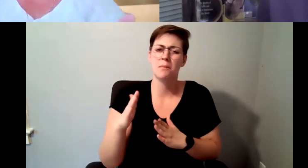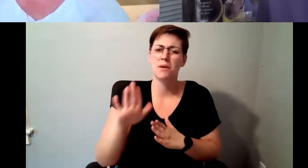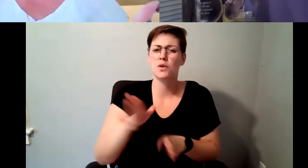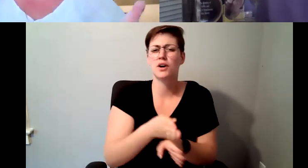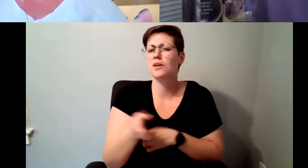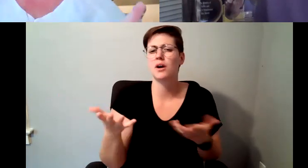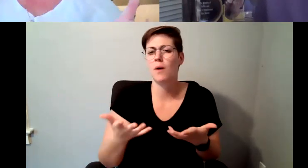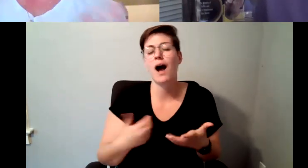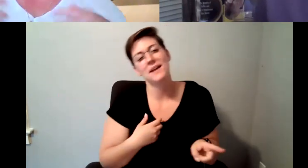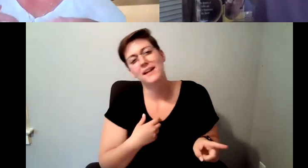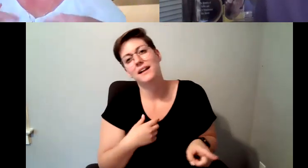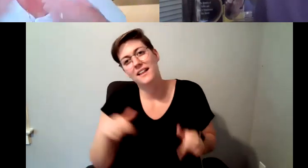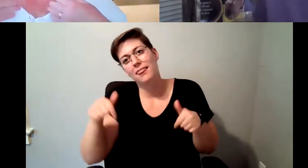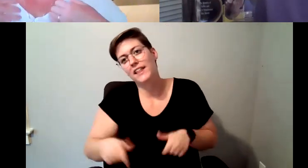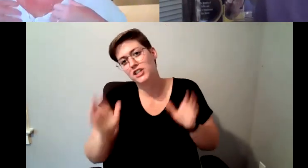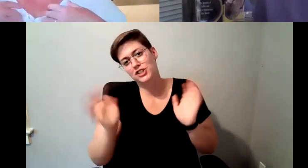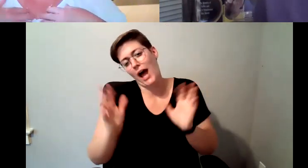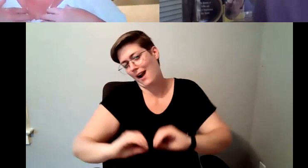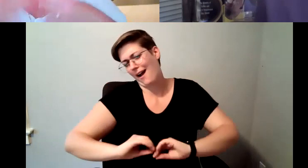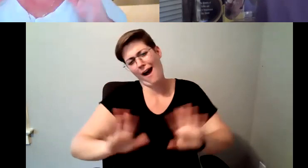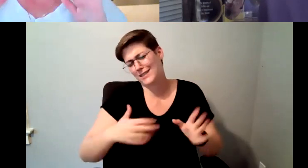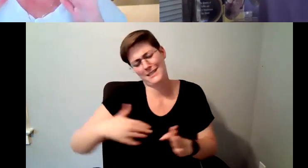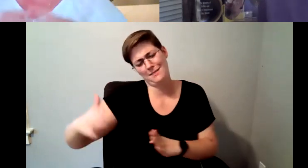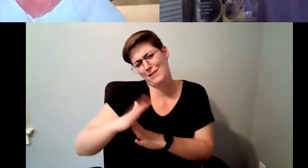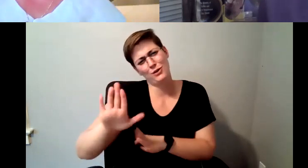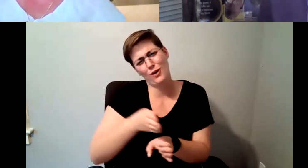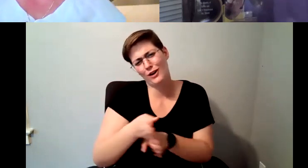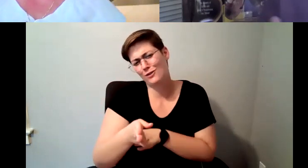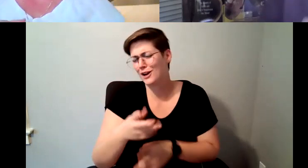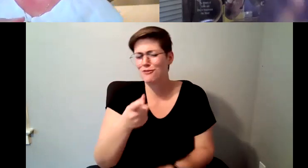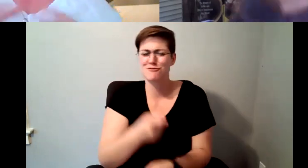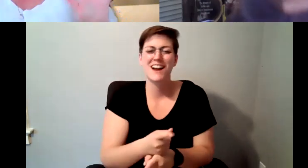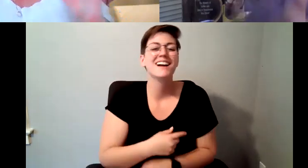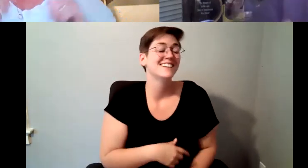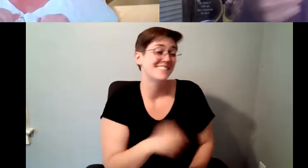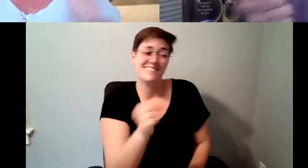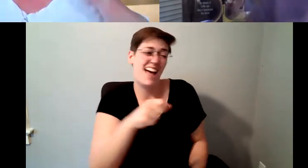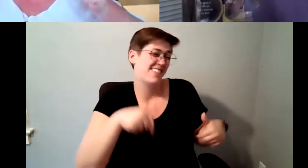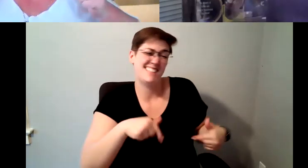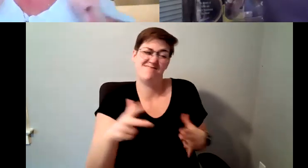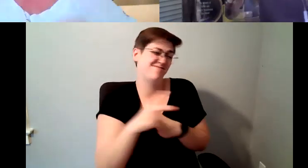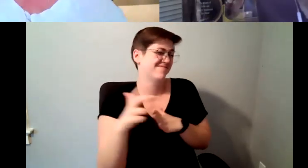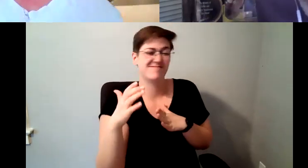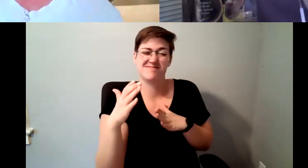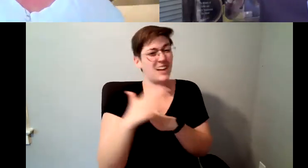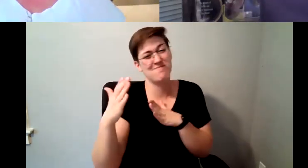particular chat obviously because I know this is a heat. D. Major Cohen: yeah, this is it. Kelly Redder: This is.